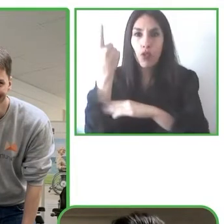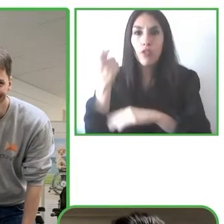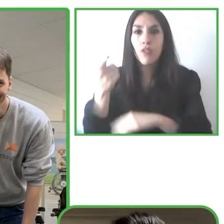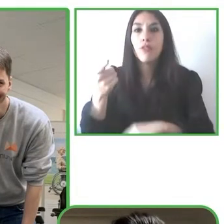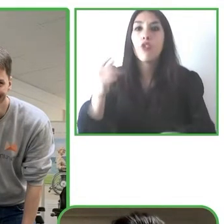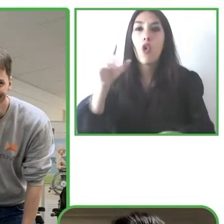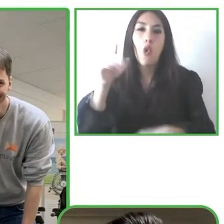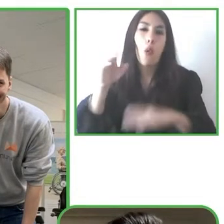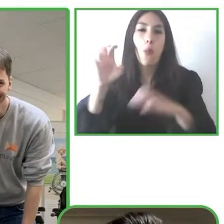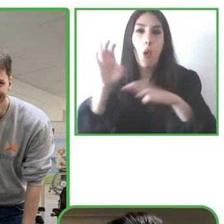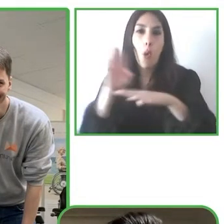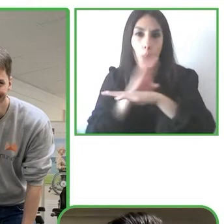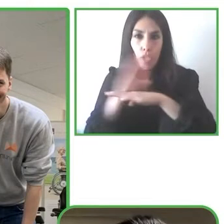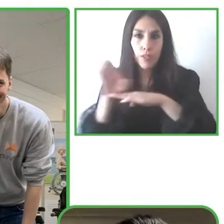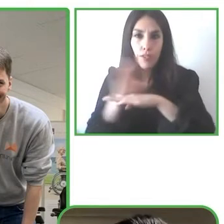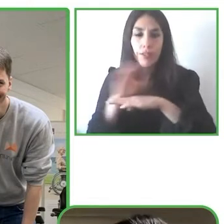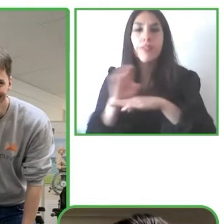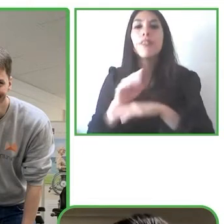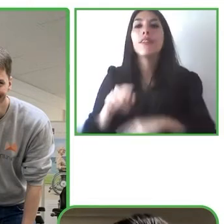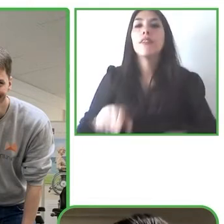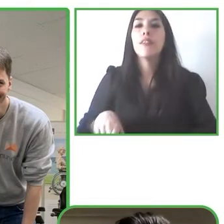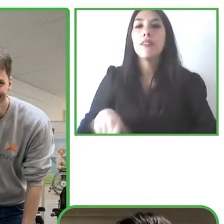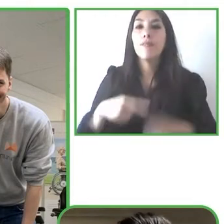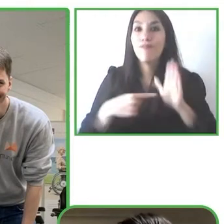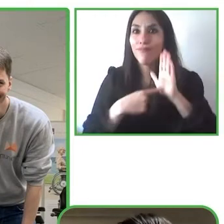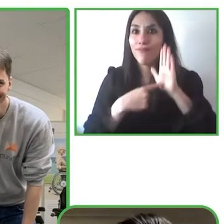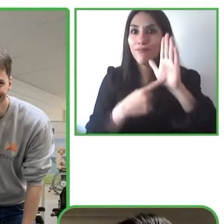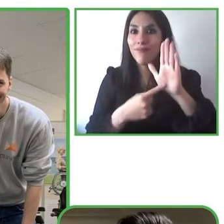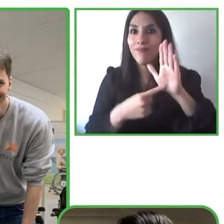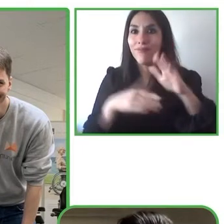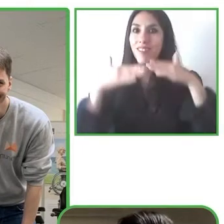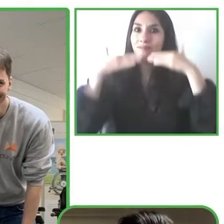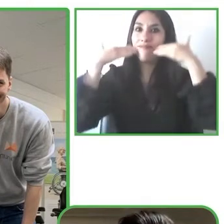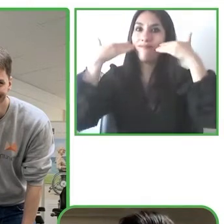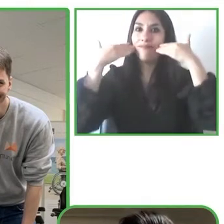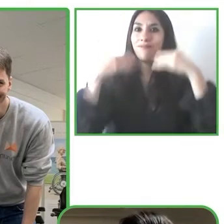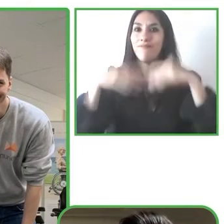we're doing what we're doing it's in order to help people and create those smiles on their faces.